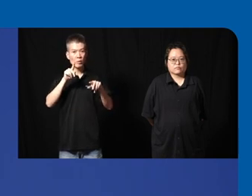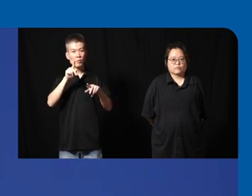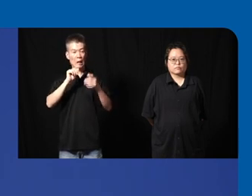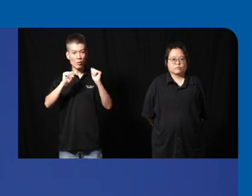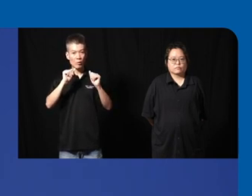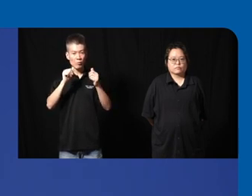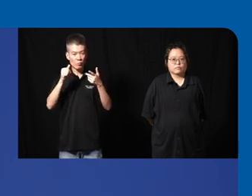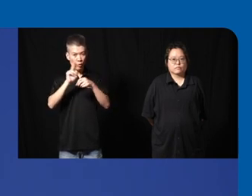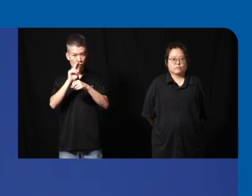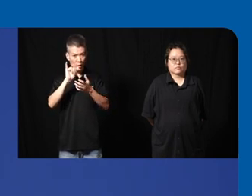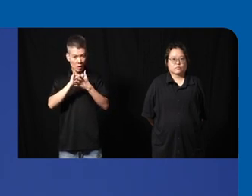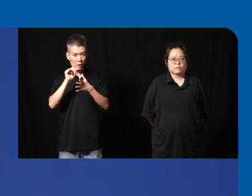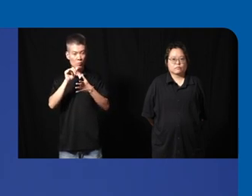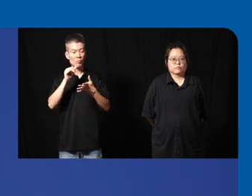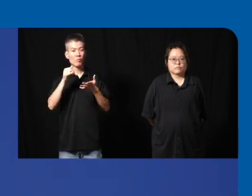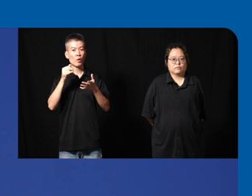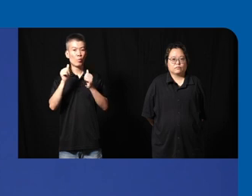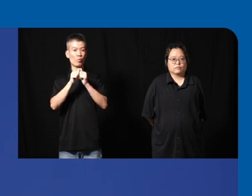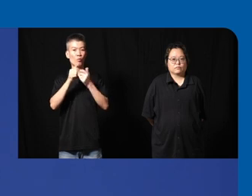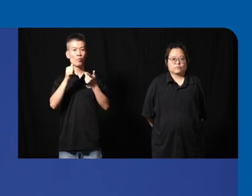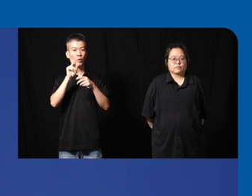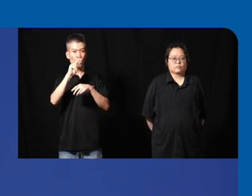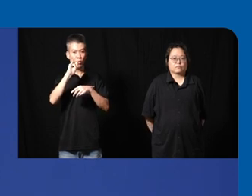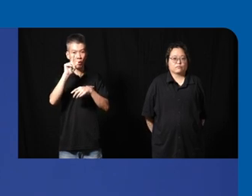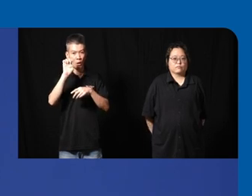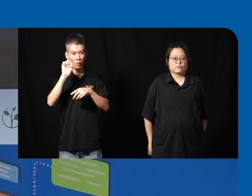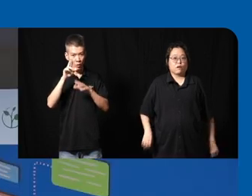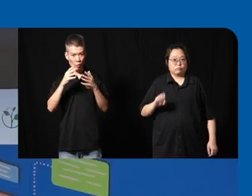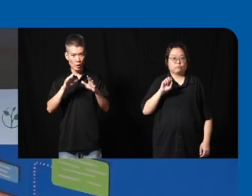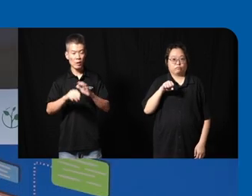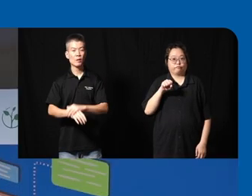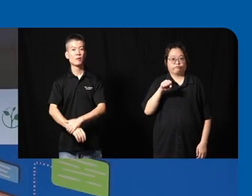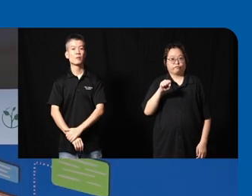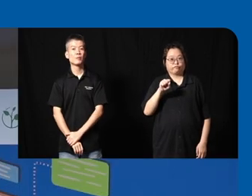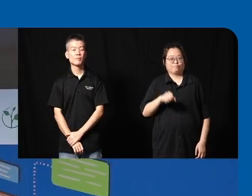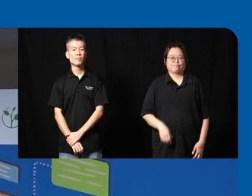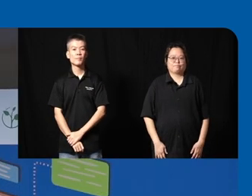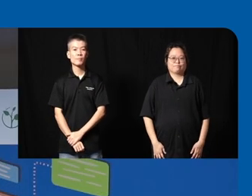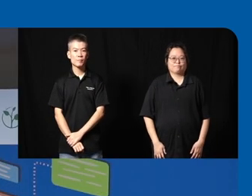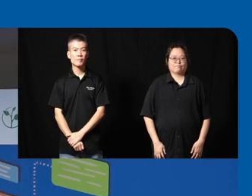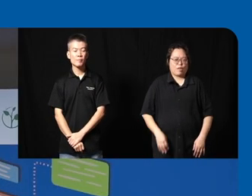embracing this or using this uh with at Uni level already oh yes uh for the longest time you know